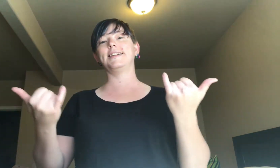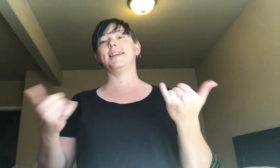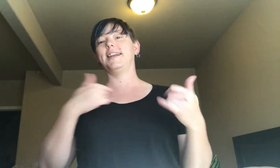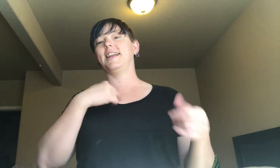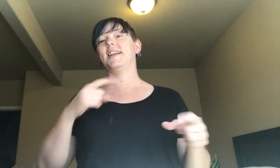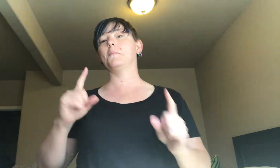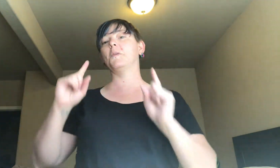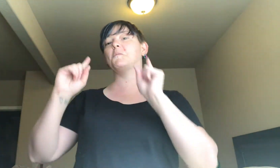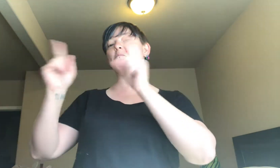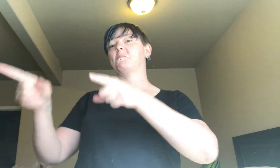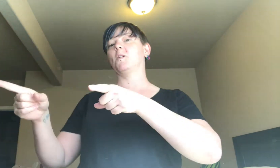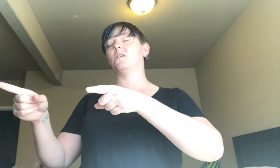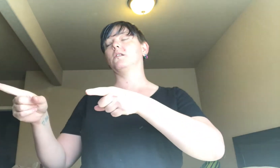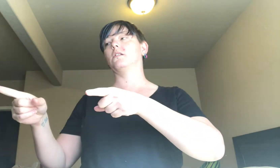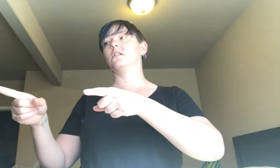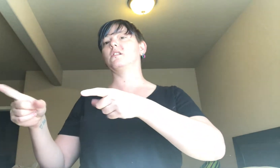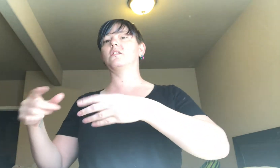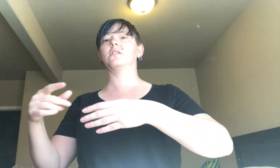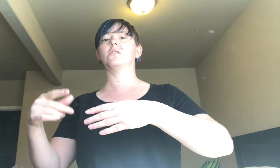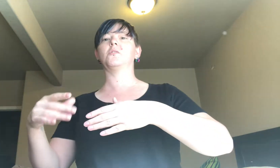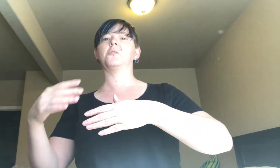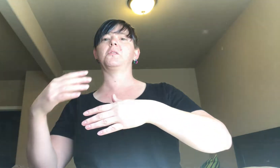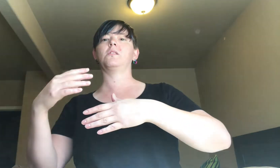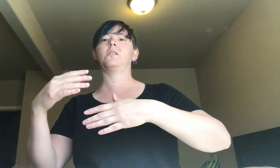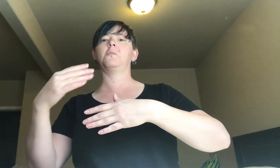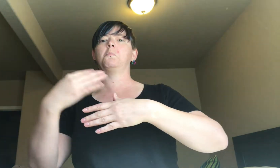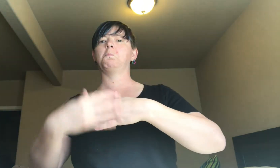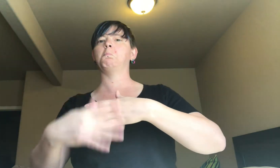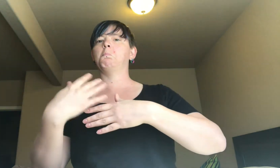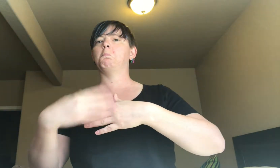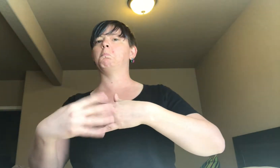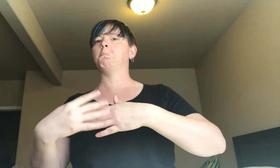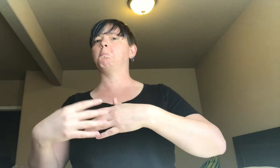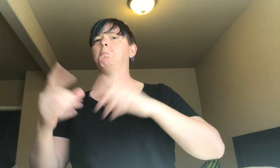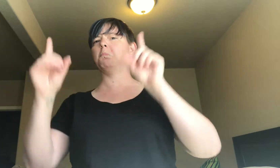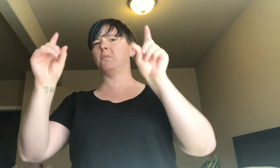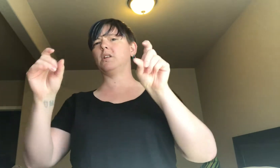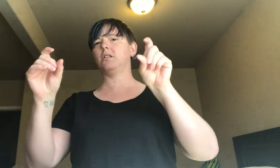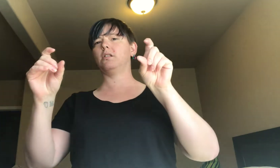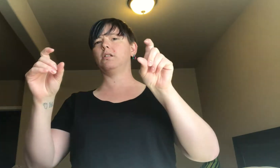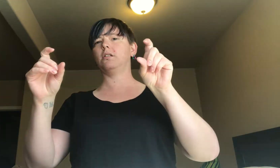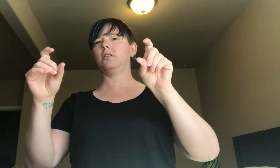Today I'm going to get some bloodwork done.